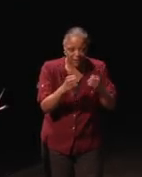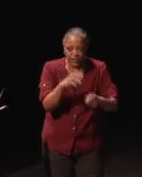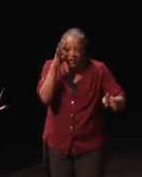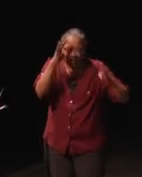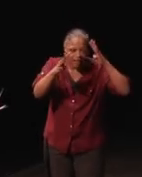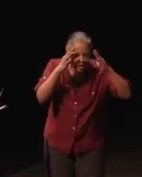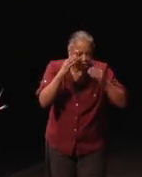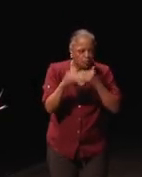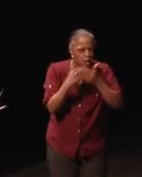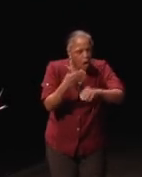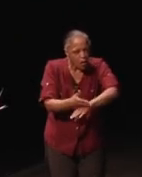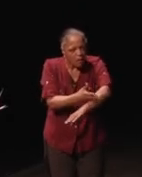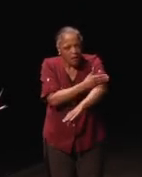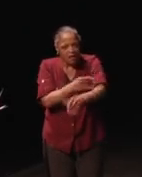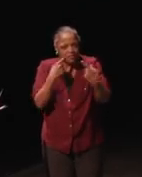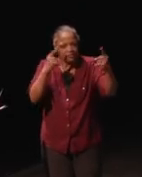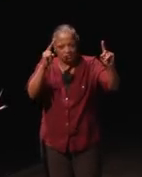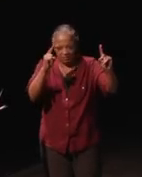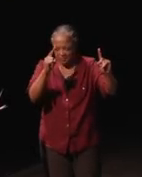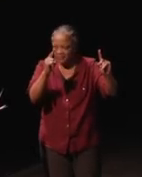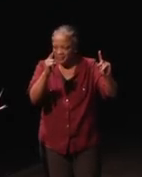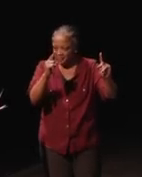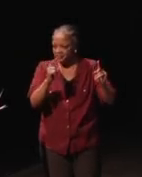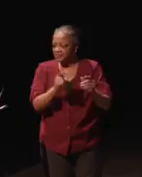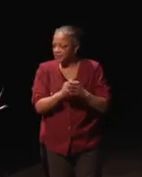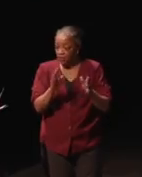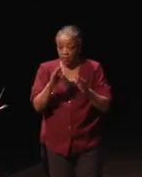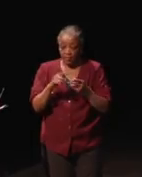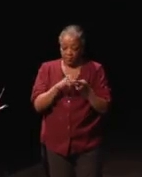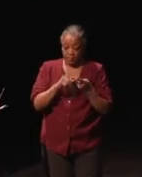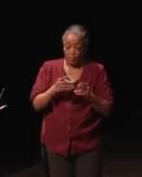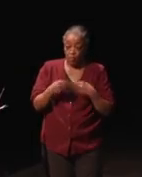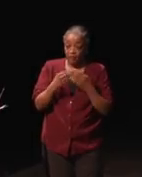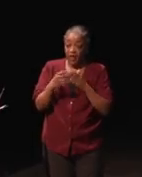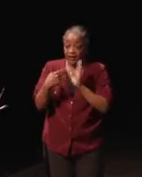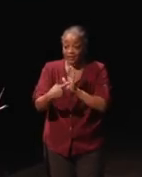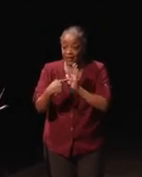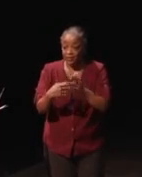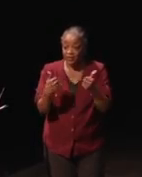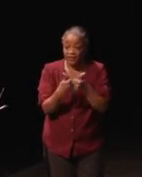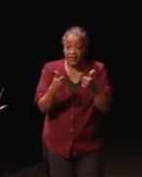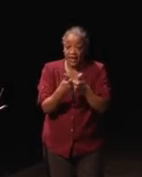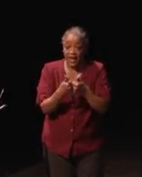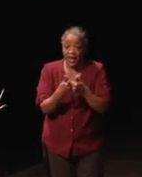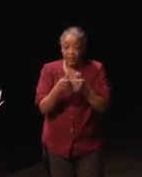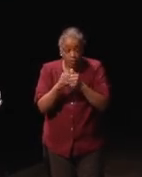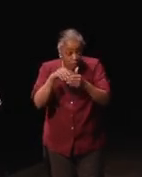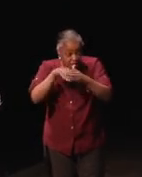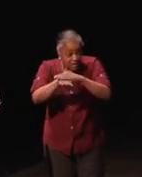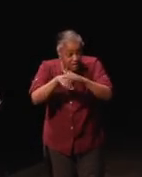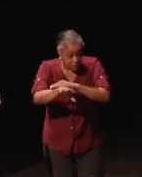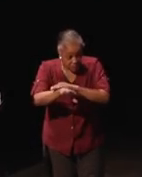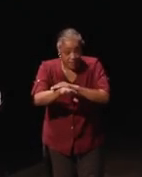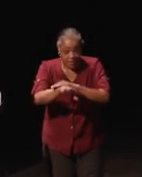progress has been achieved, provide examples of games with successful accessibility solutions,